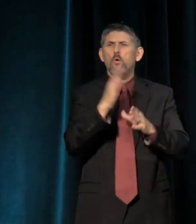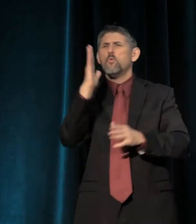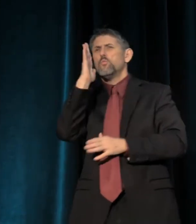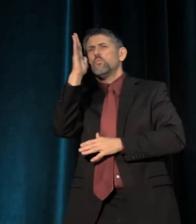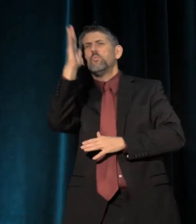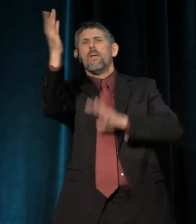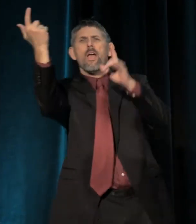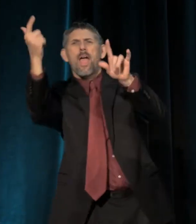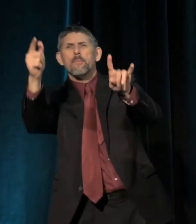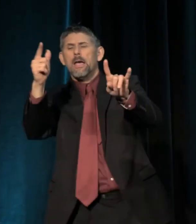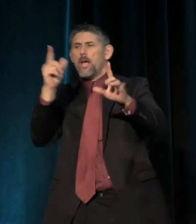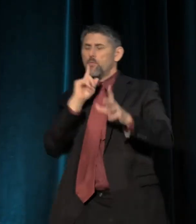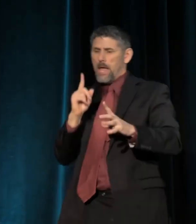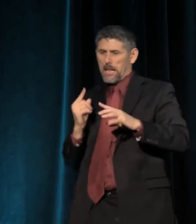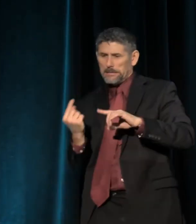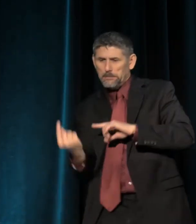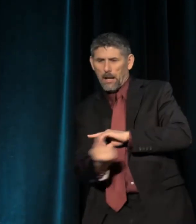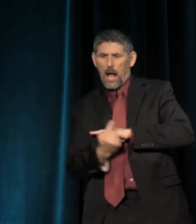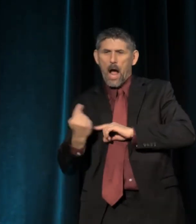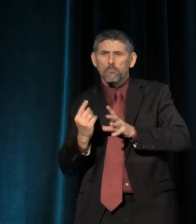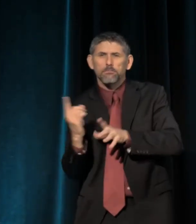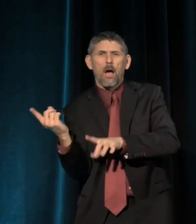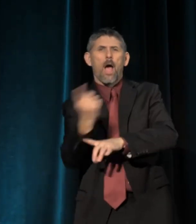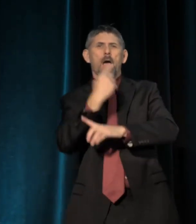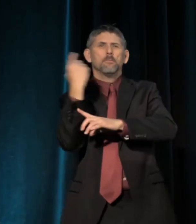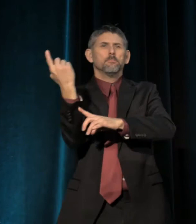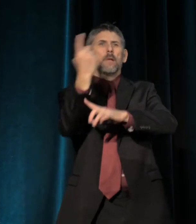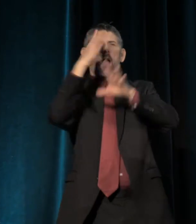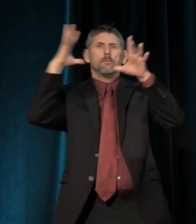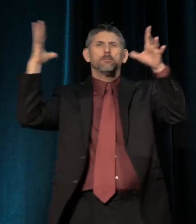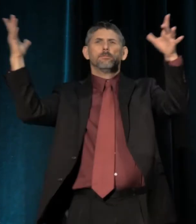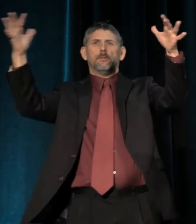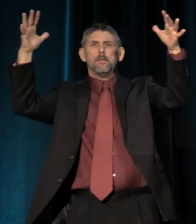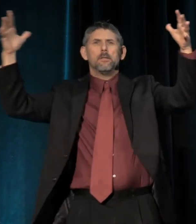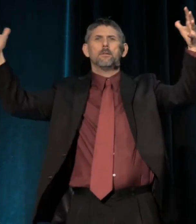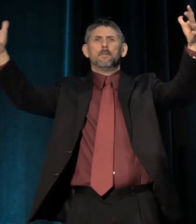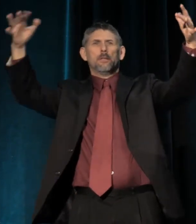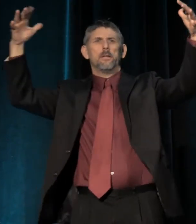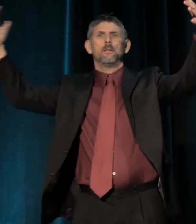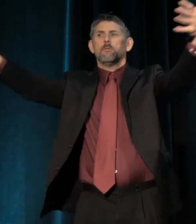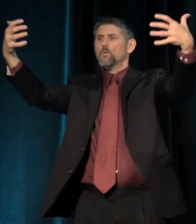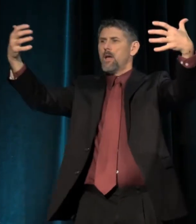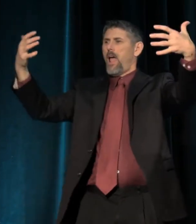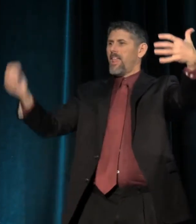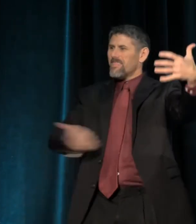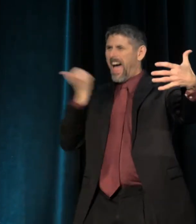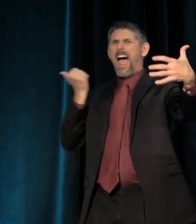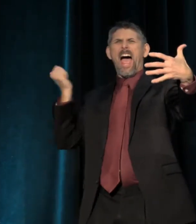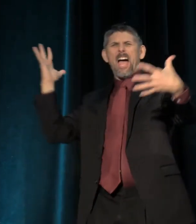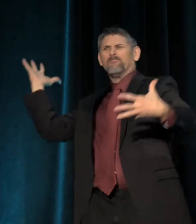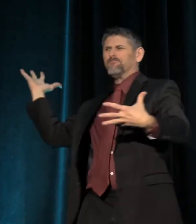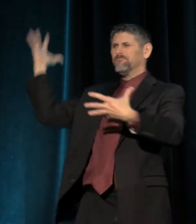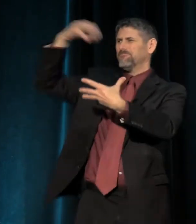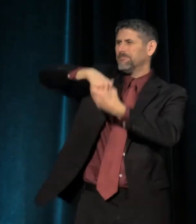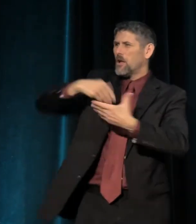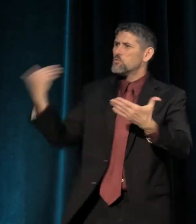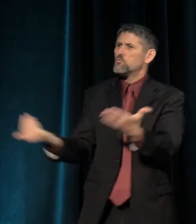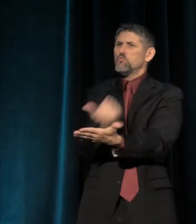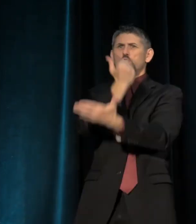a spiral up towards life. And so they began to show new visions of movement, imagine new forms of consciousness